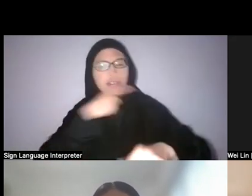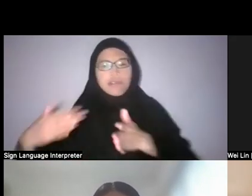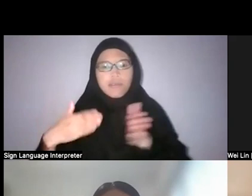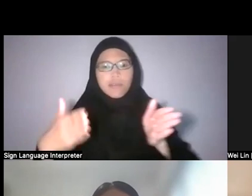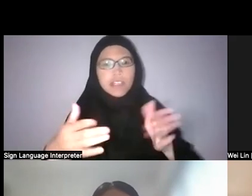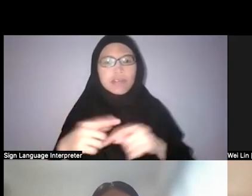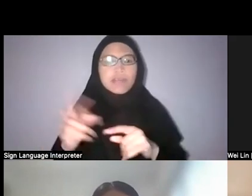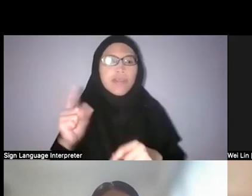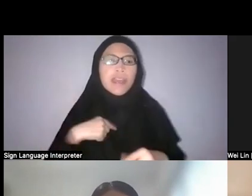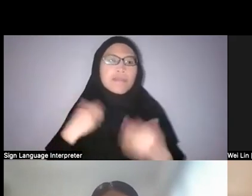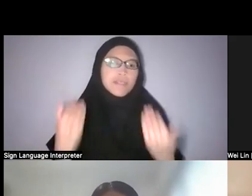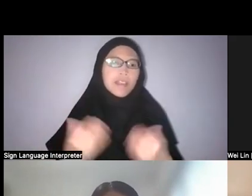Faris: Right, right. Yeah, that’s so interesting.